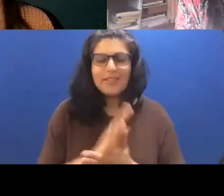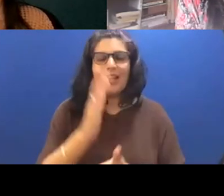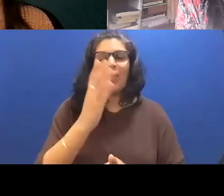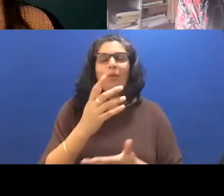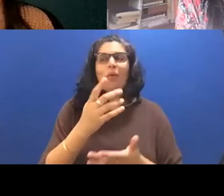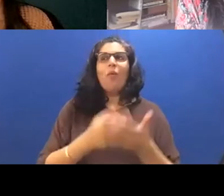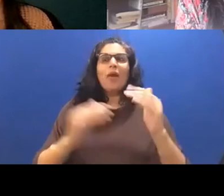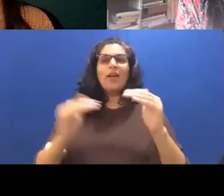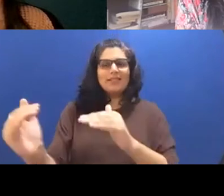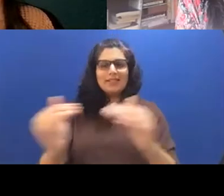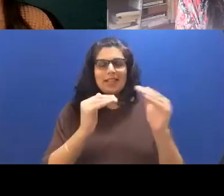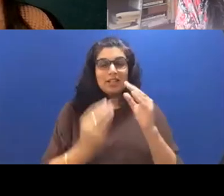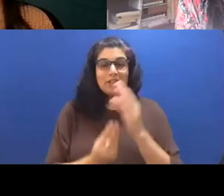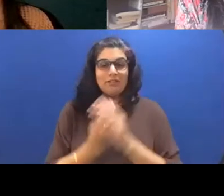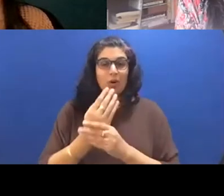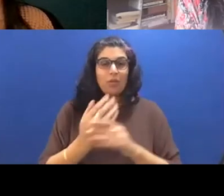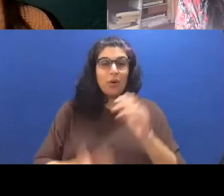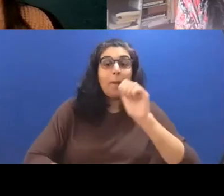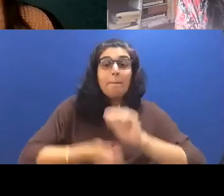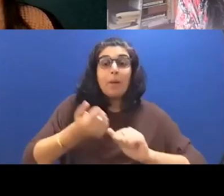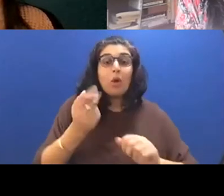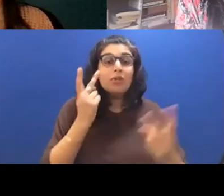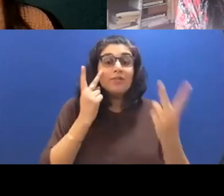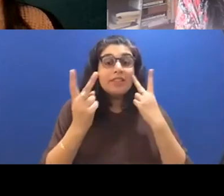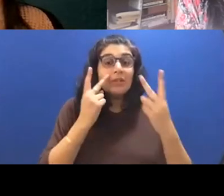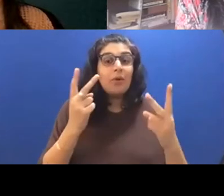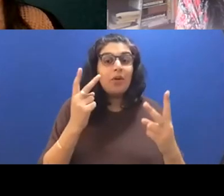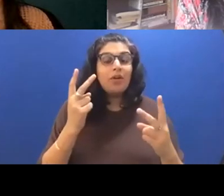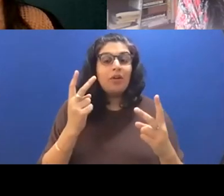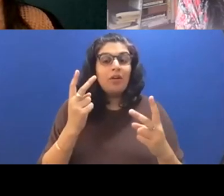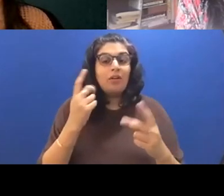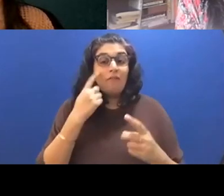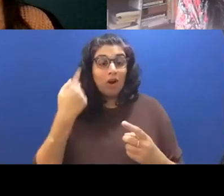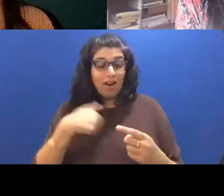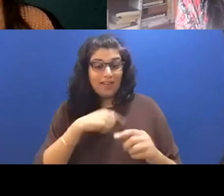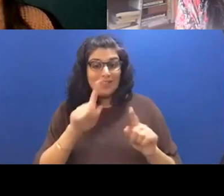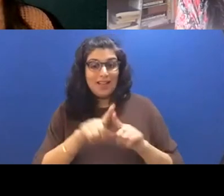are the most visible to us as a society and you know, does that make what stage of growth